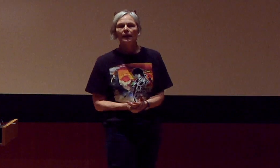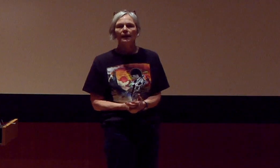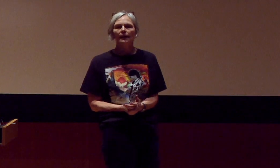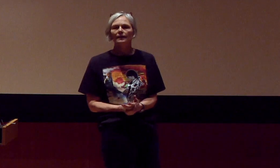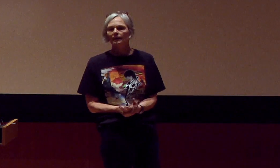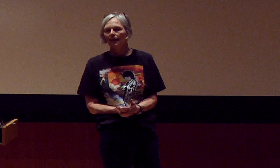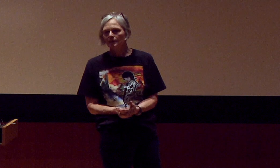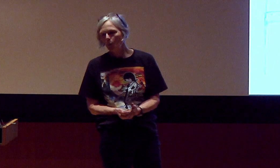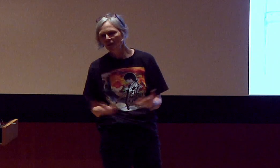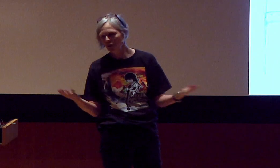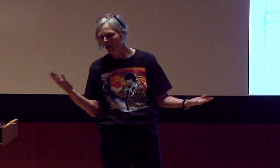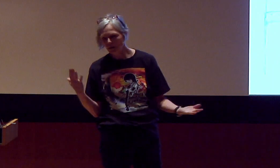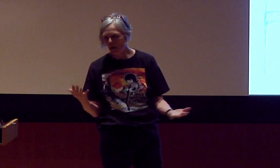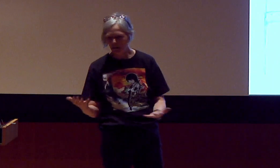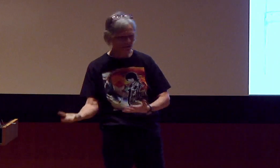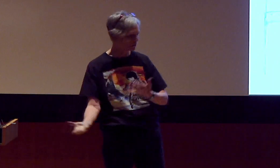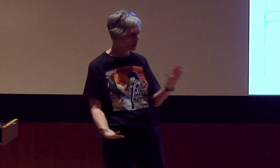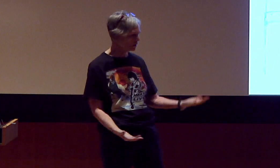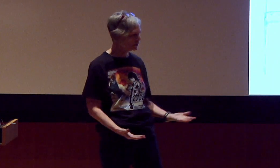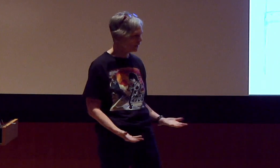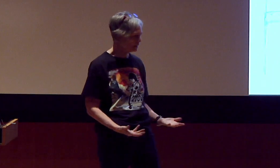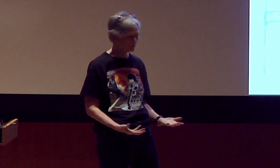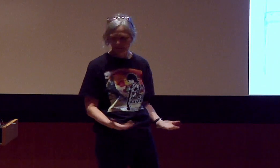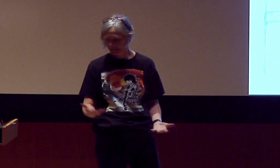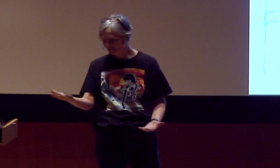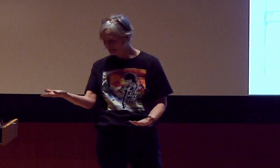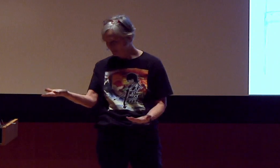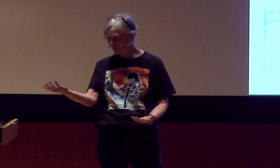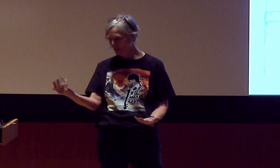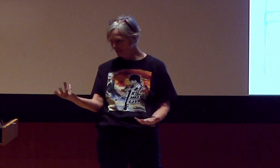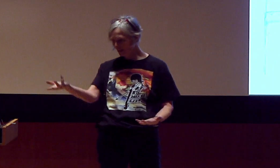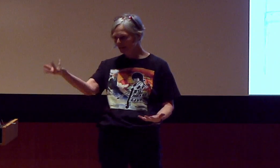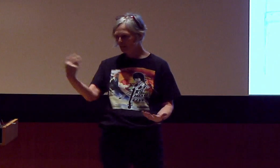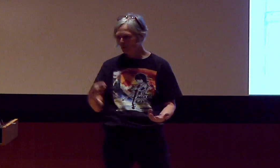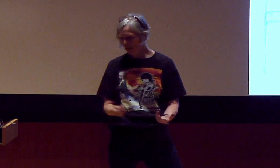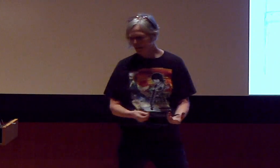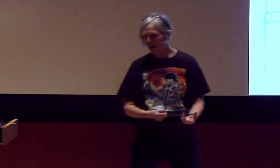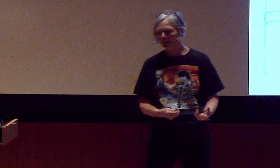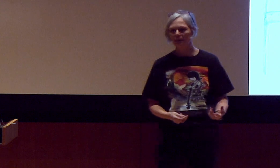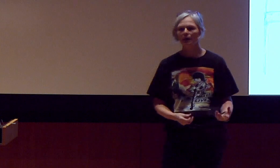And guess what? You’re all artists. You’re all creative. I’m giving testimony to that.